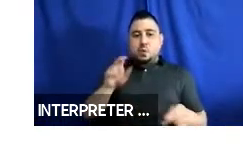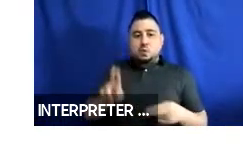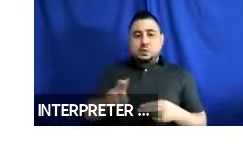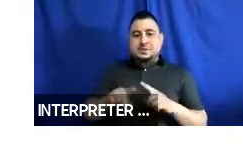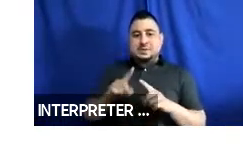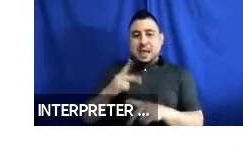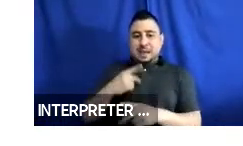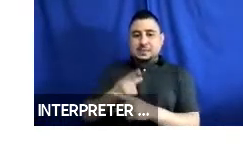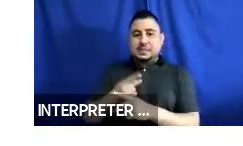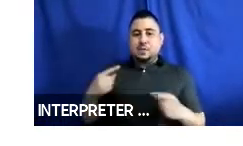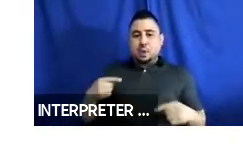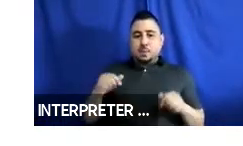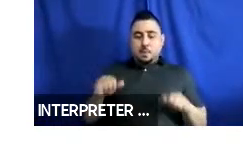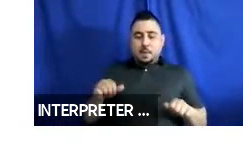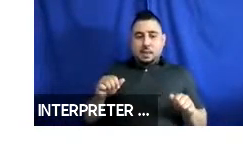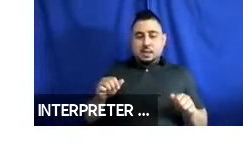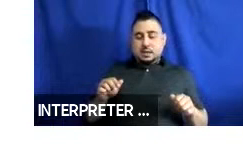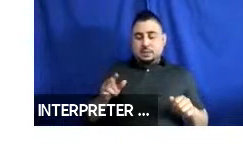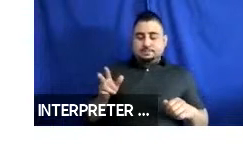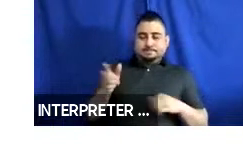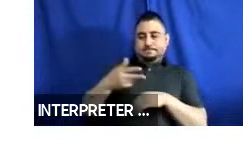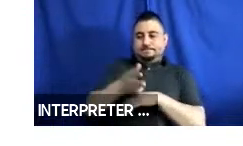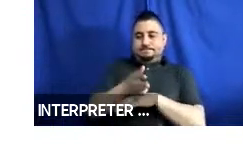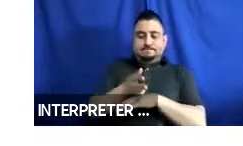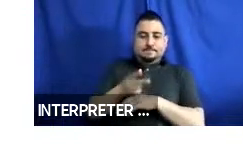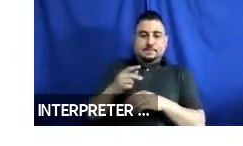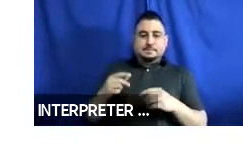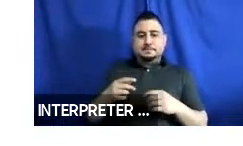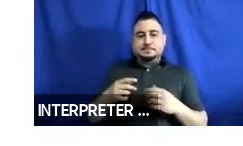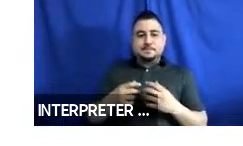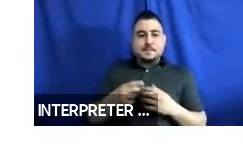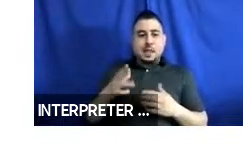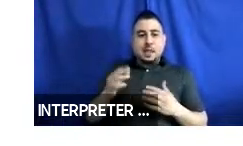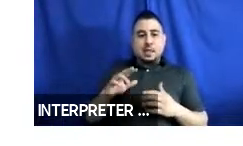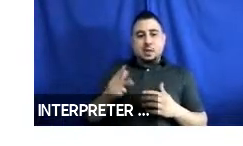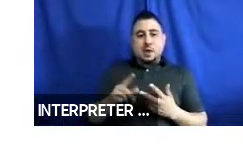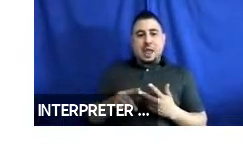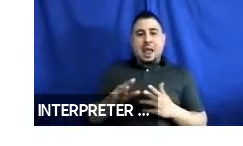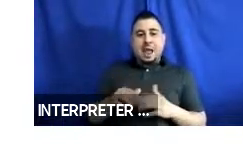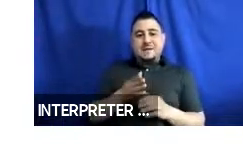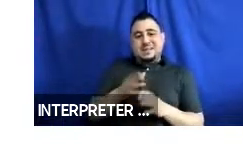use different types of wheel mobility devices. And third, how does field testing these newer